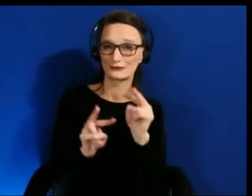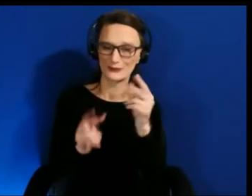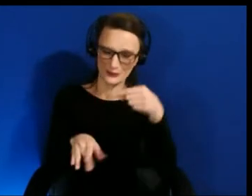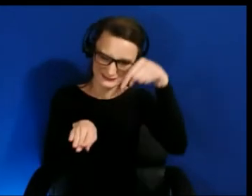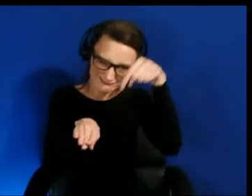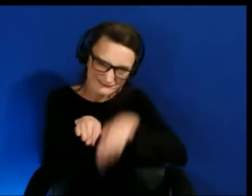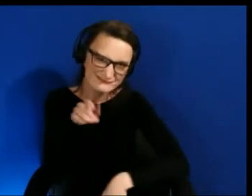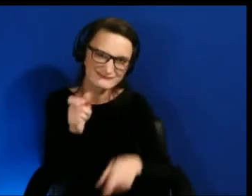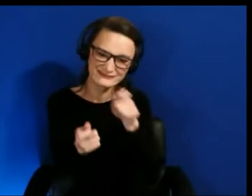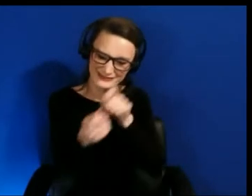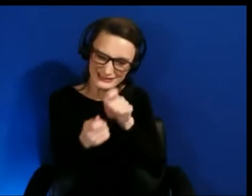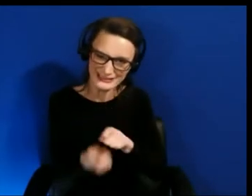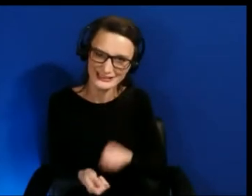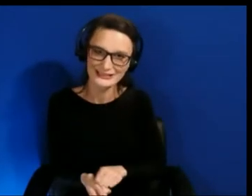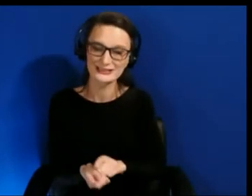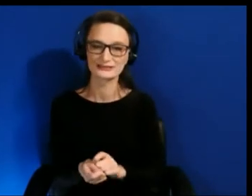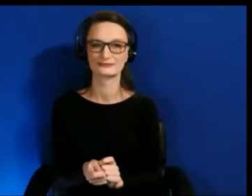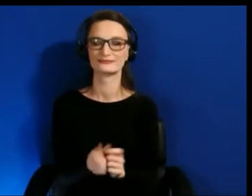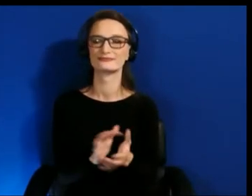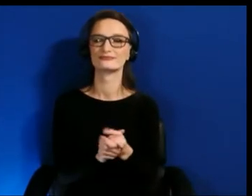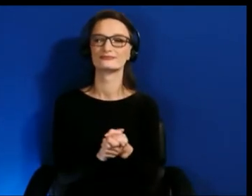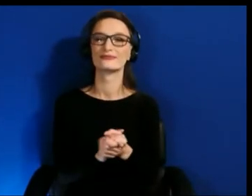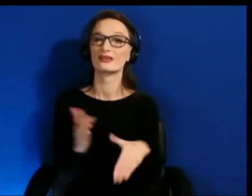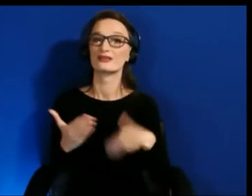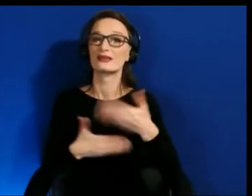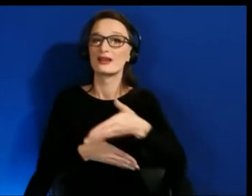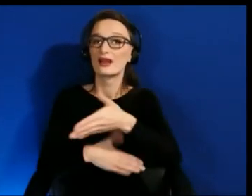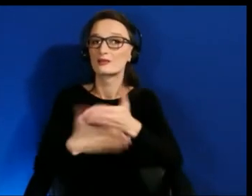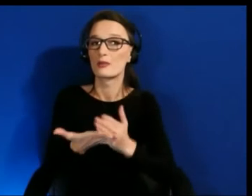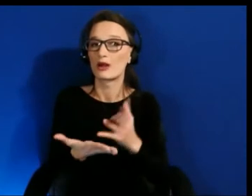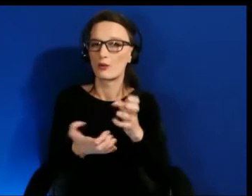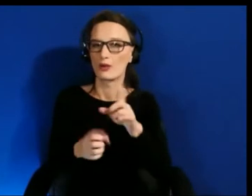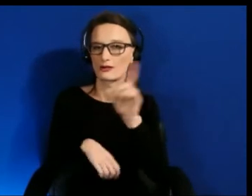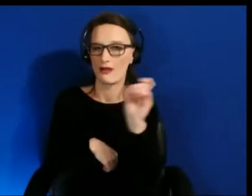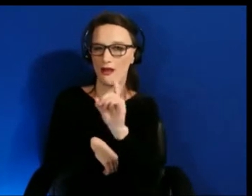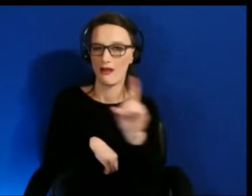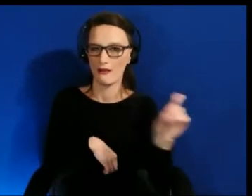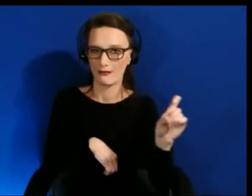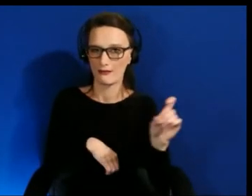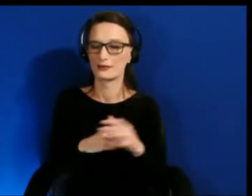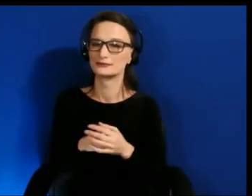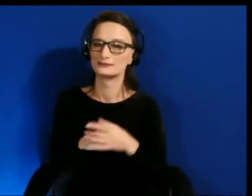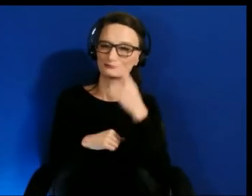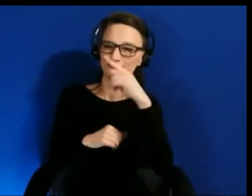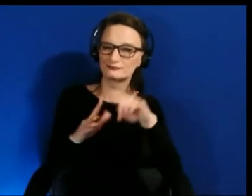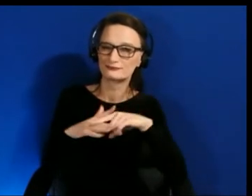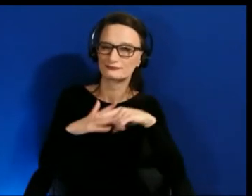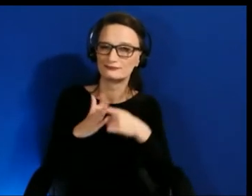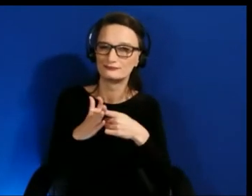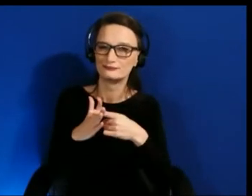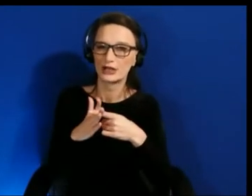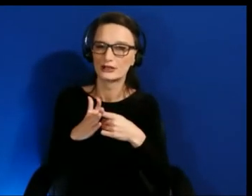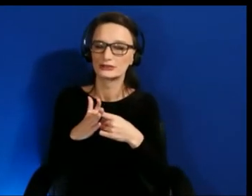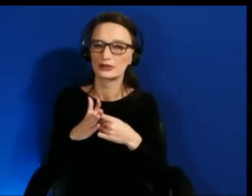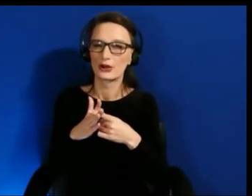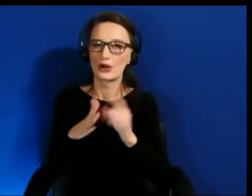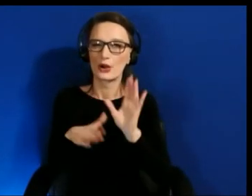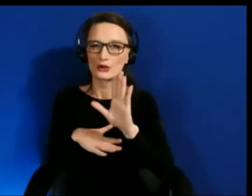For the next bit, I'd actually like to ask each of you if you can start by sharing across the different backgrounds you've got,